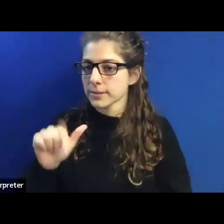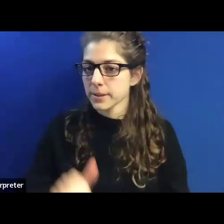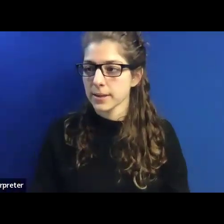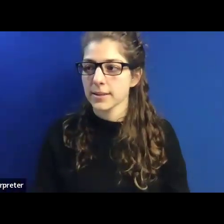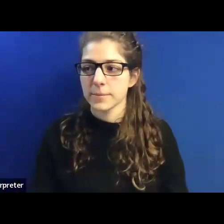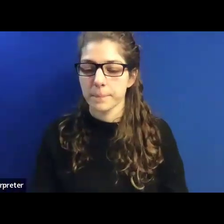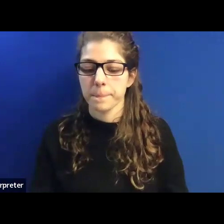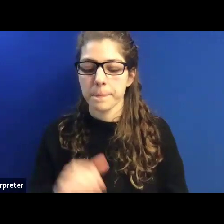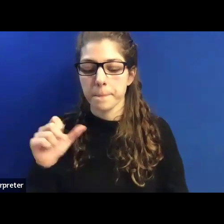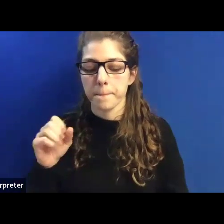So that's about me.